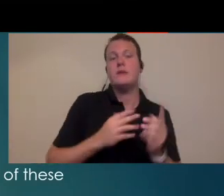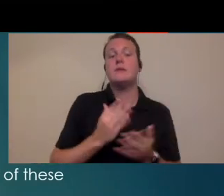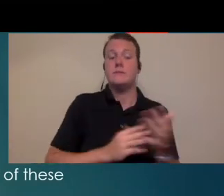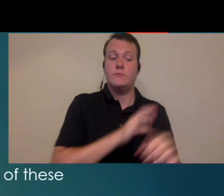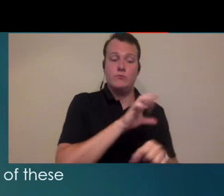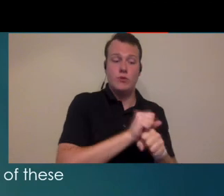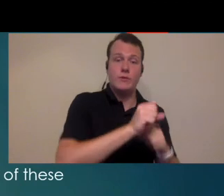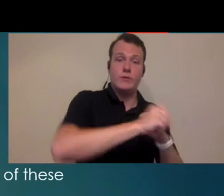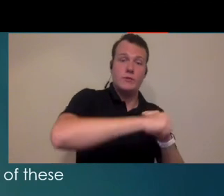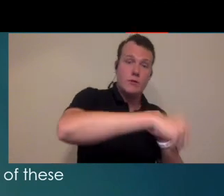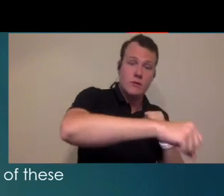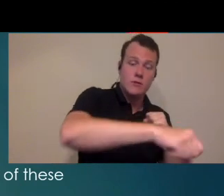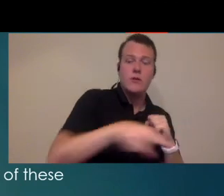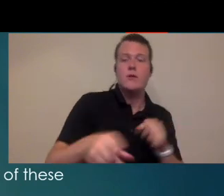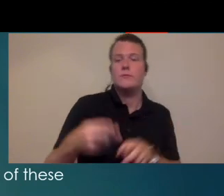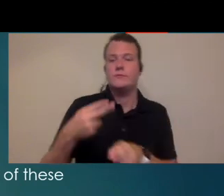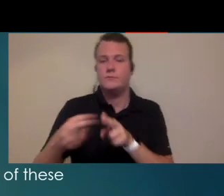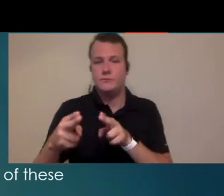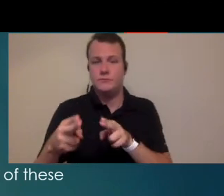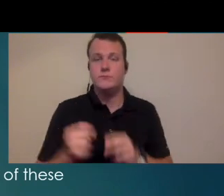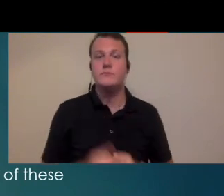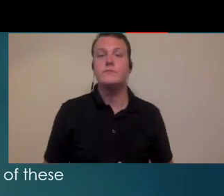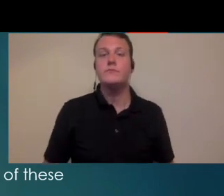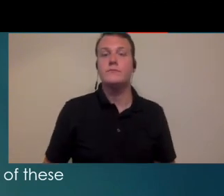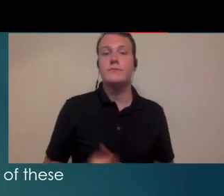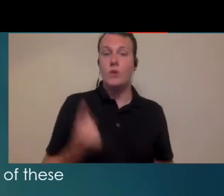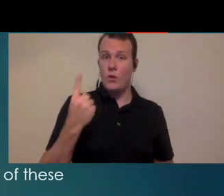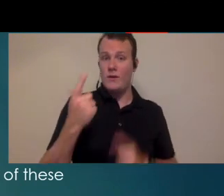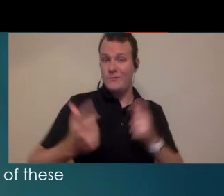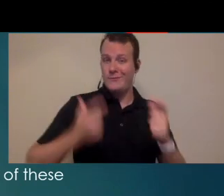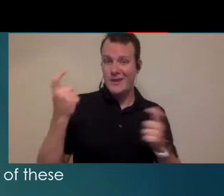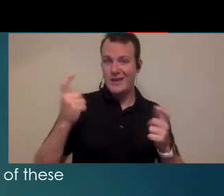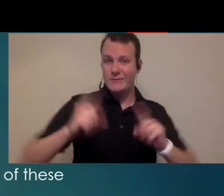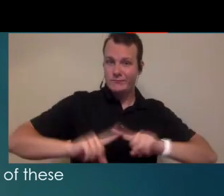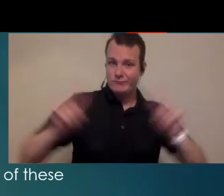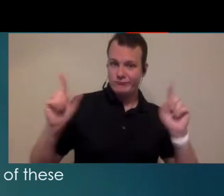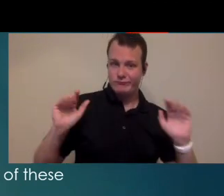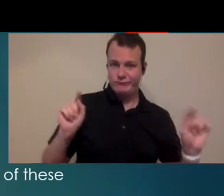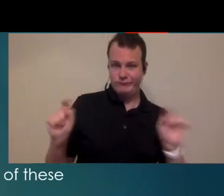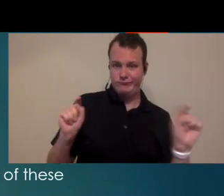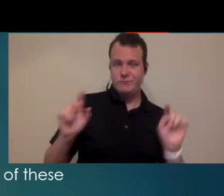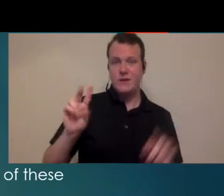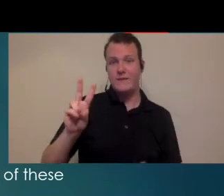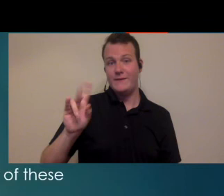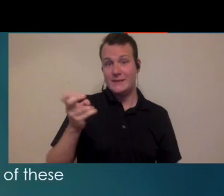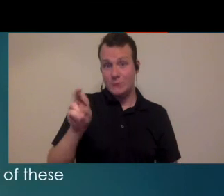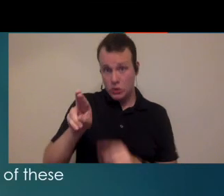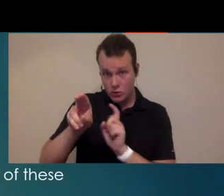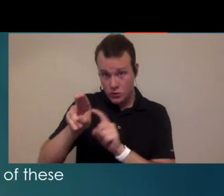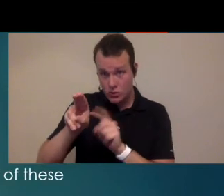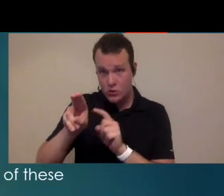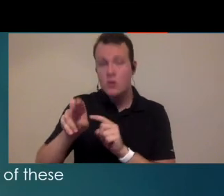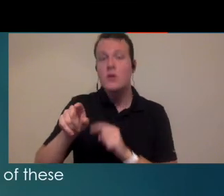appointments will be longer others are going to be shorter but one of the big difference is to consider with vestibular patients is they are